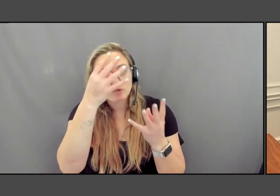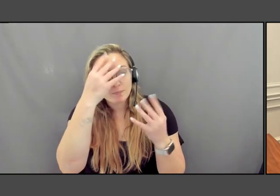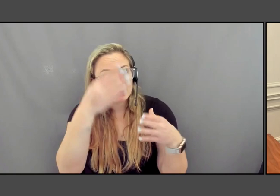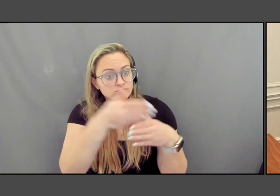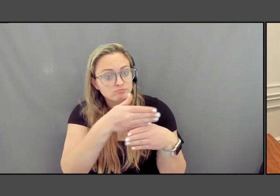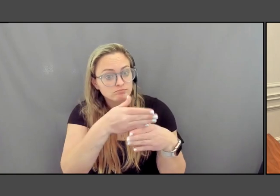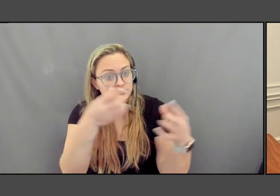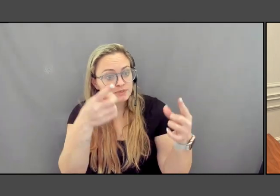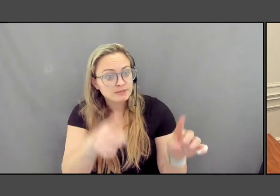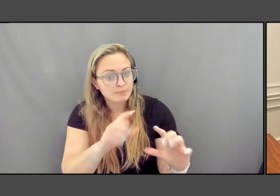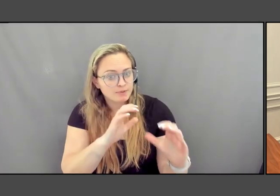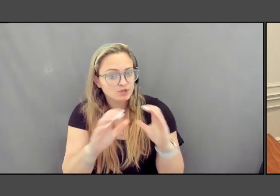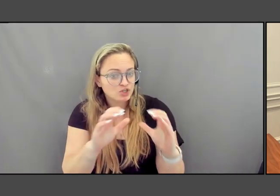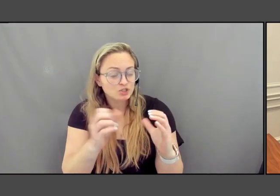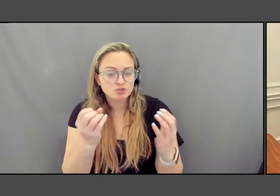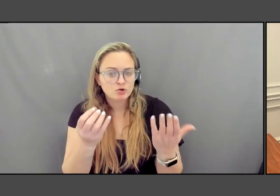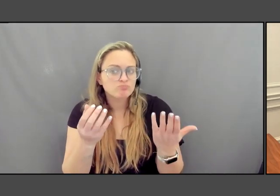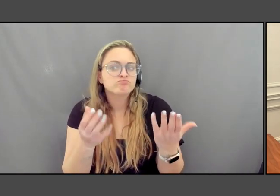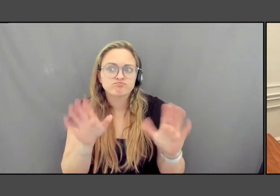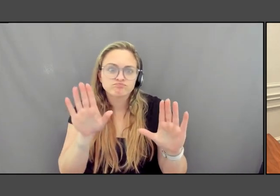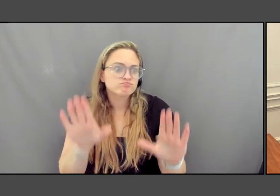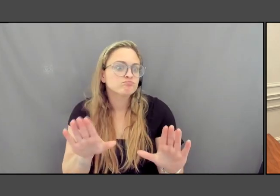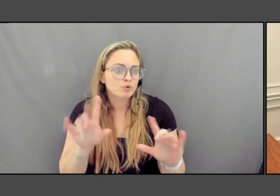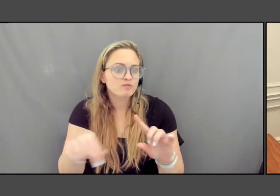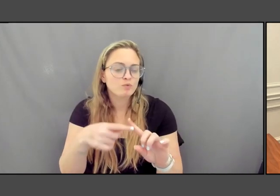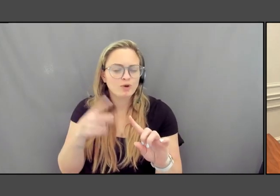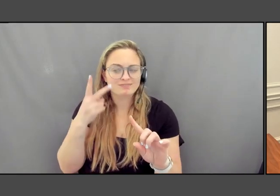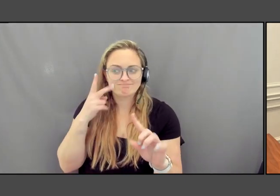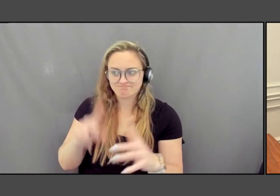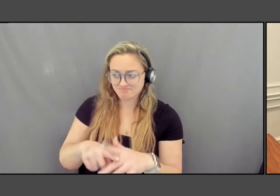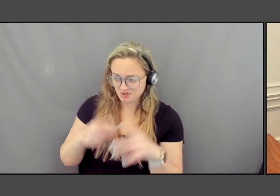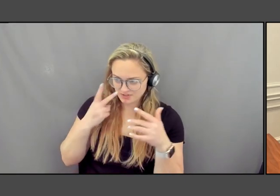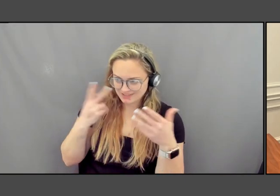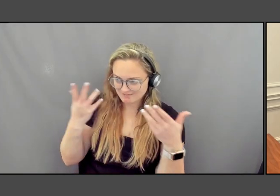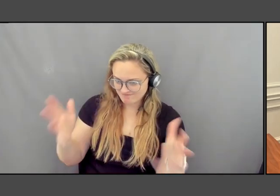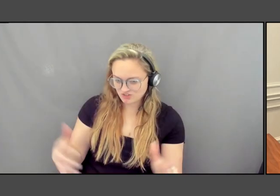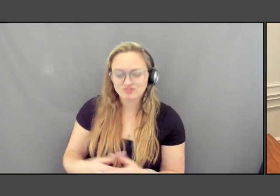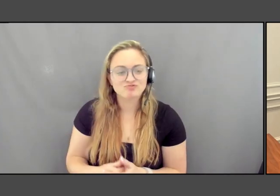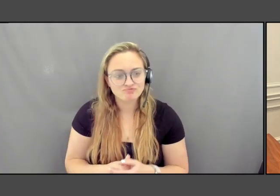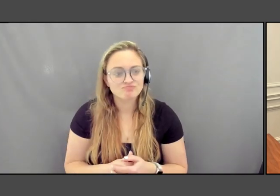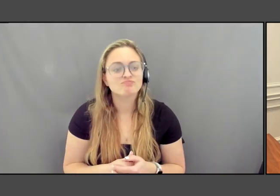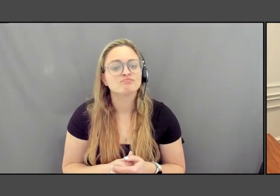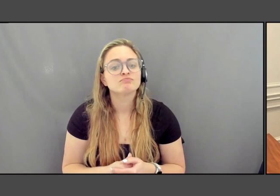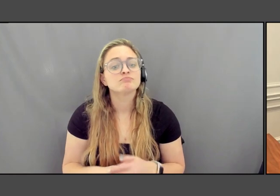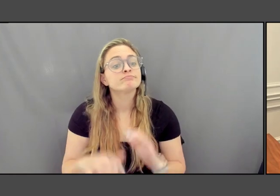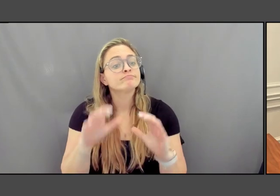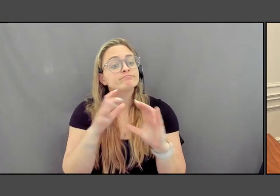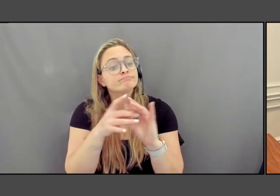so it is wonderful when that has already gotten going. The comments and exchanges that distinguish the chat at our Mellon